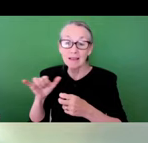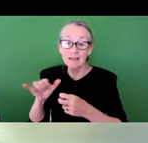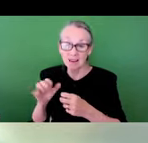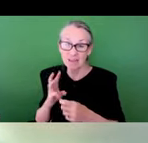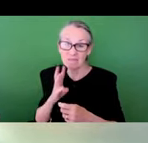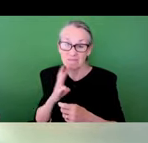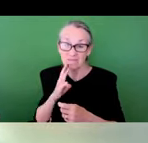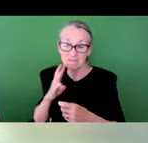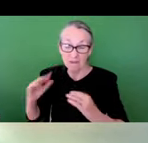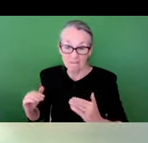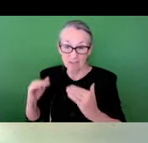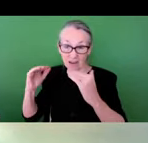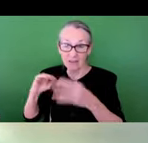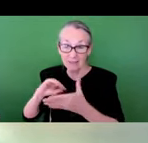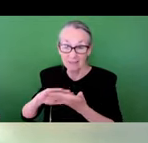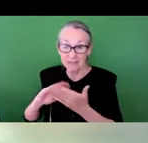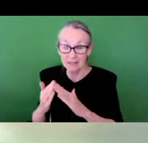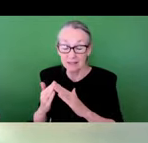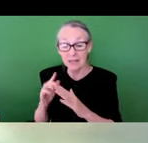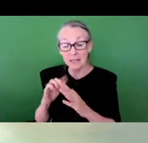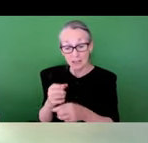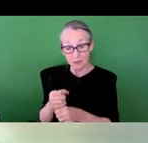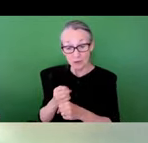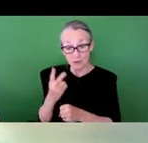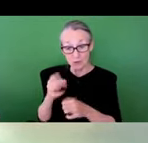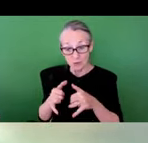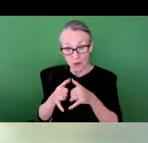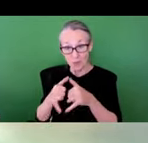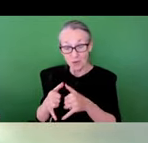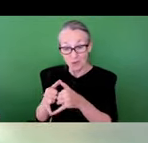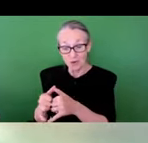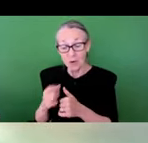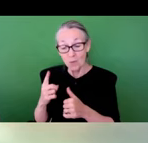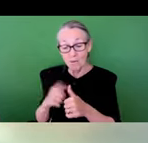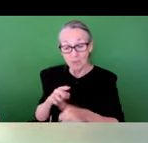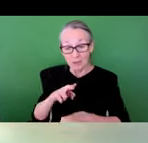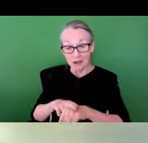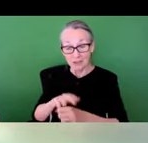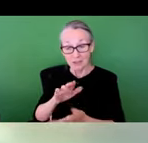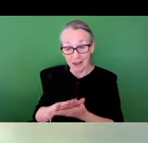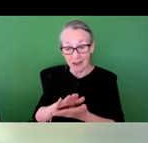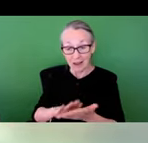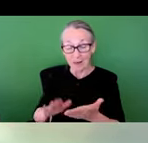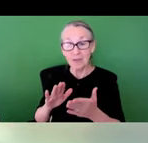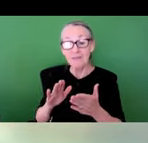Dr. Hendricks has received two early career awards, one from the National Academies of Science Gulf Research Program